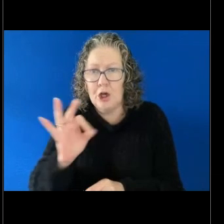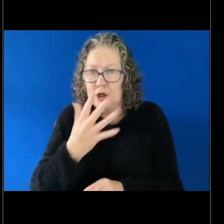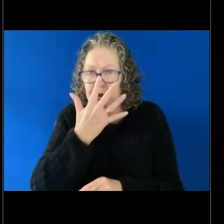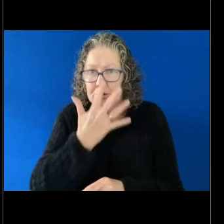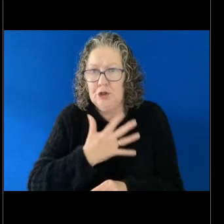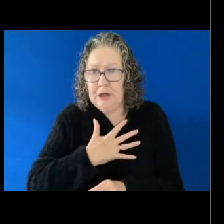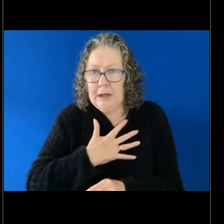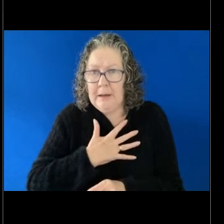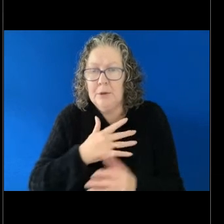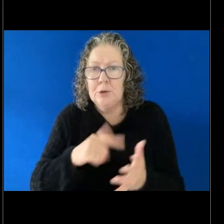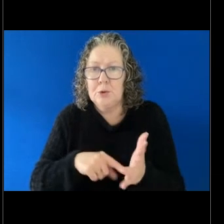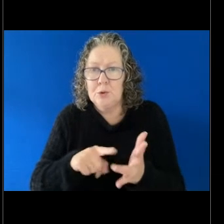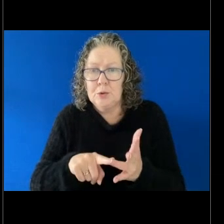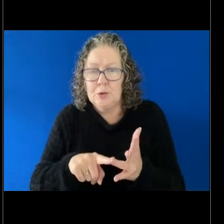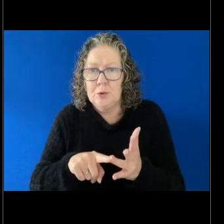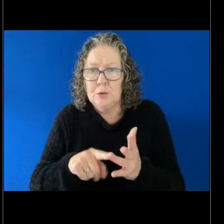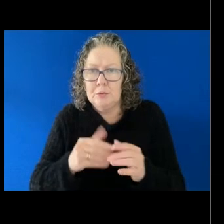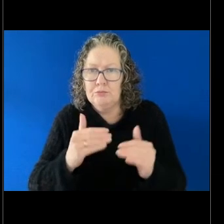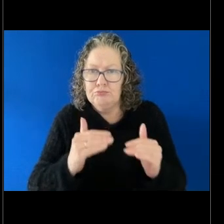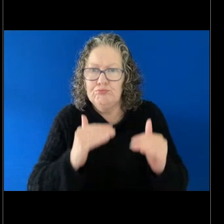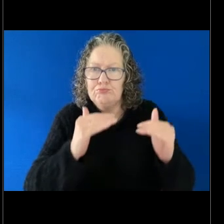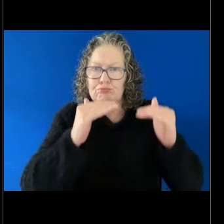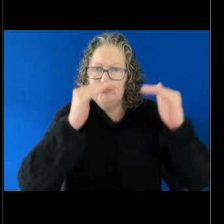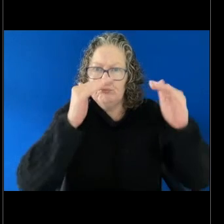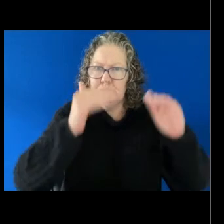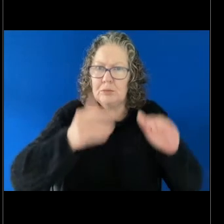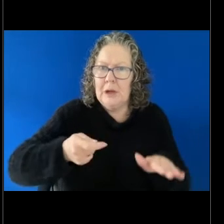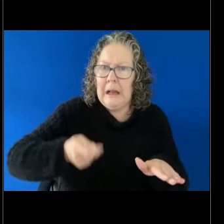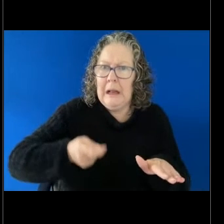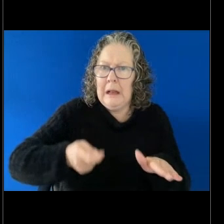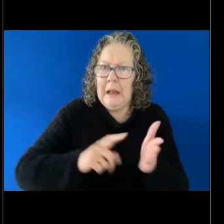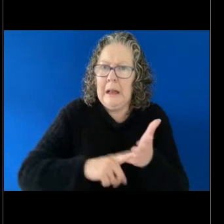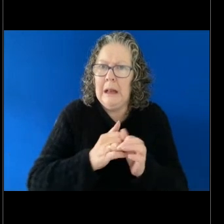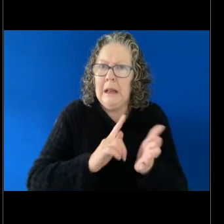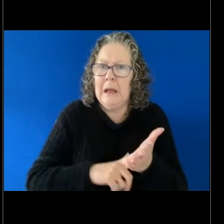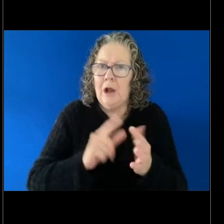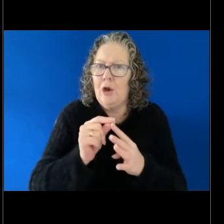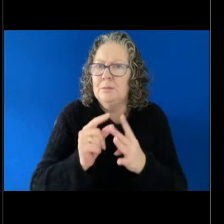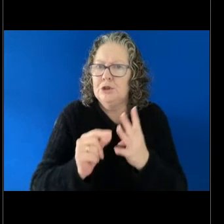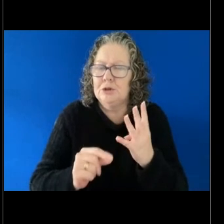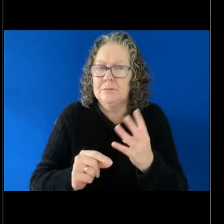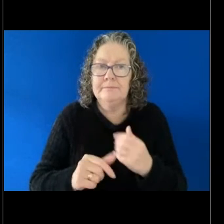legal options that are available to them. KATHERINE: Thank you so much and thank you for